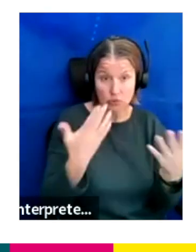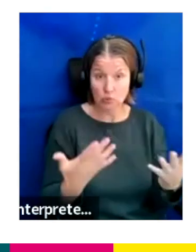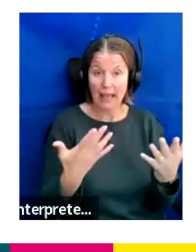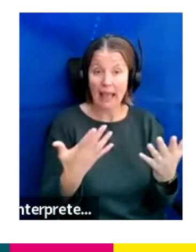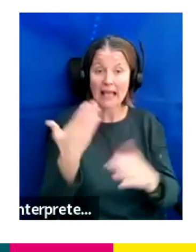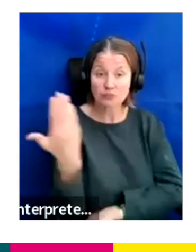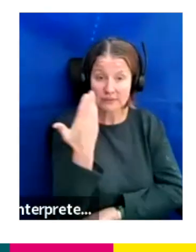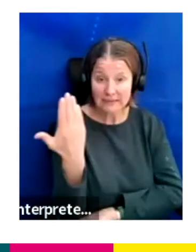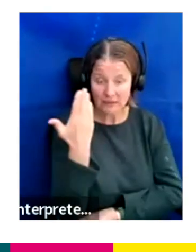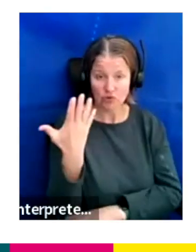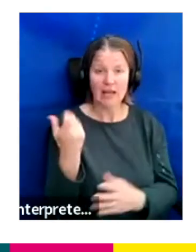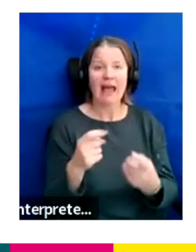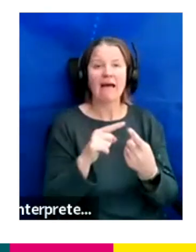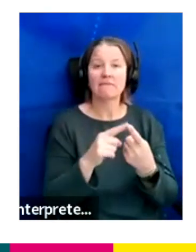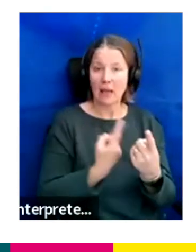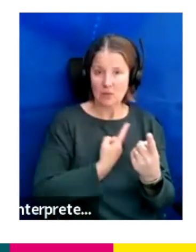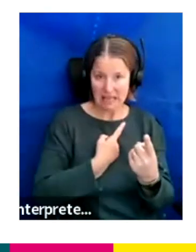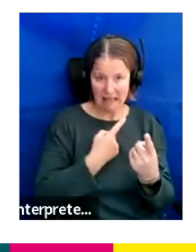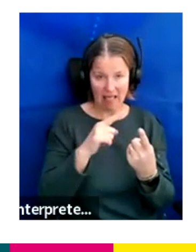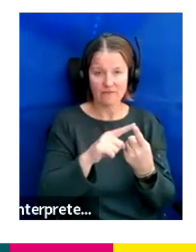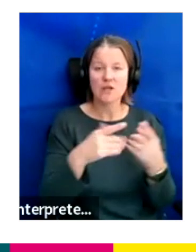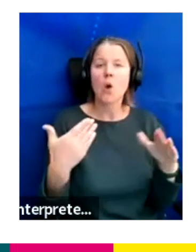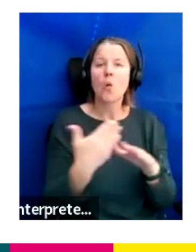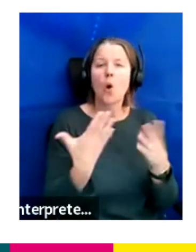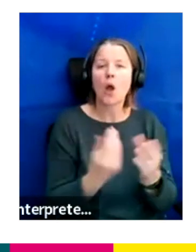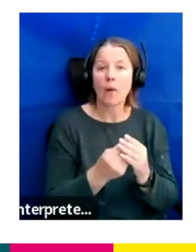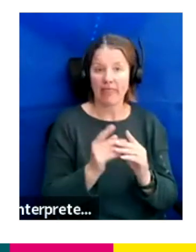obviously we've got sort of ourselves and we work closely with these guys as well requesting